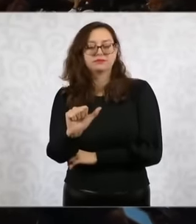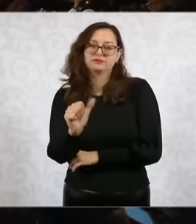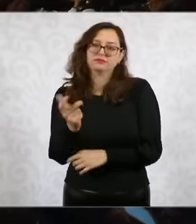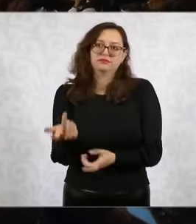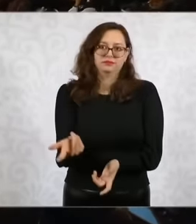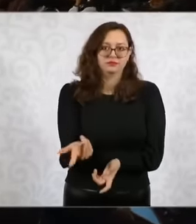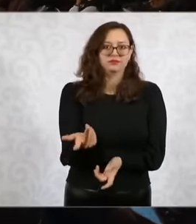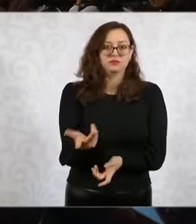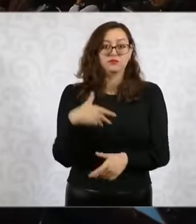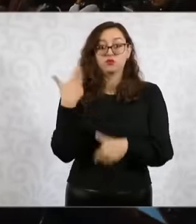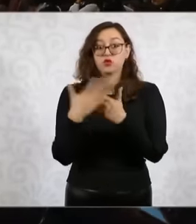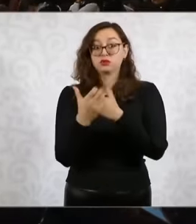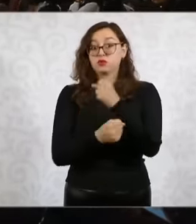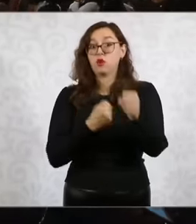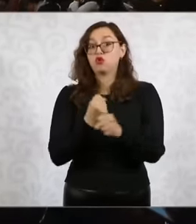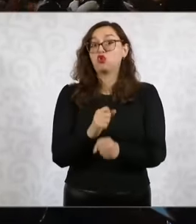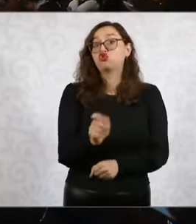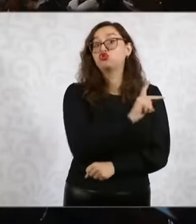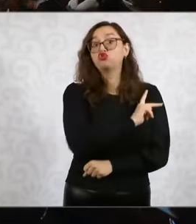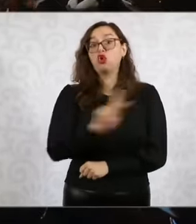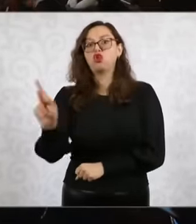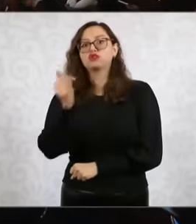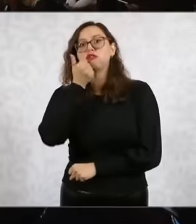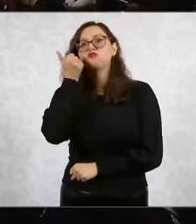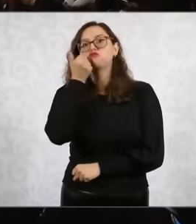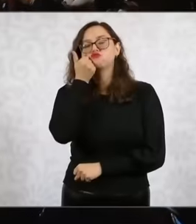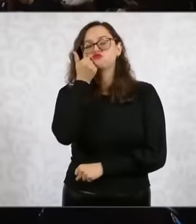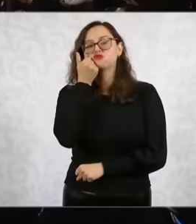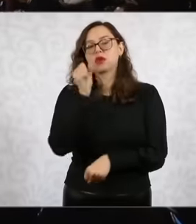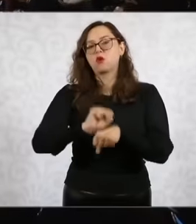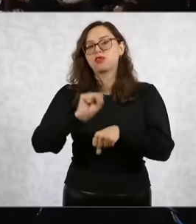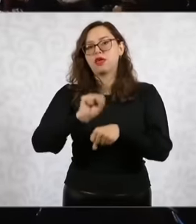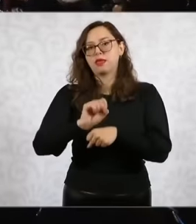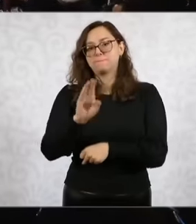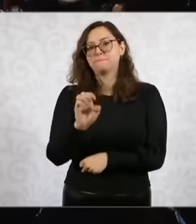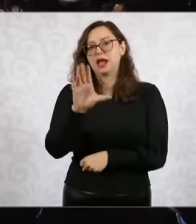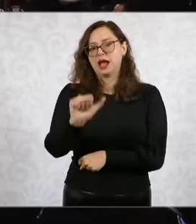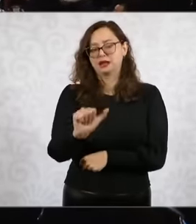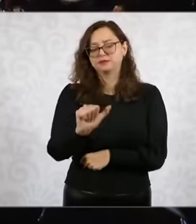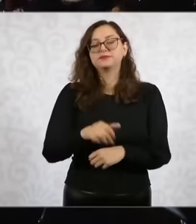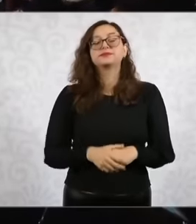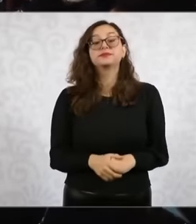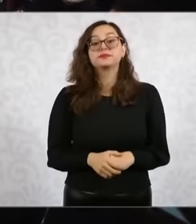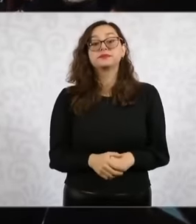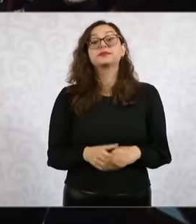next year in Secondary and the servants of the nation also begin to knock door to